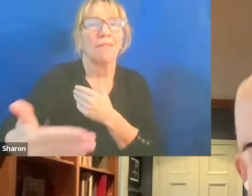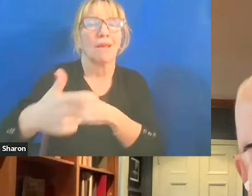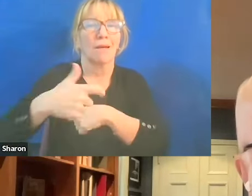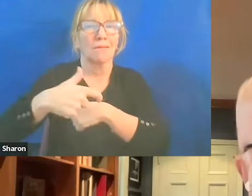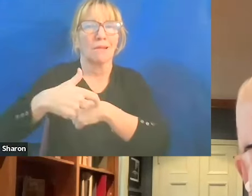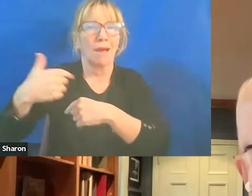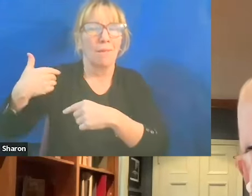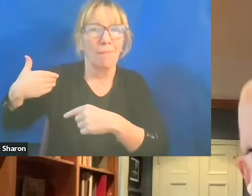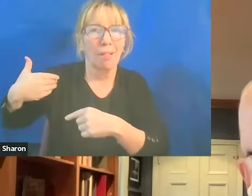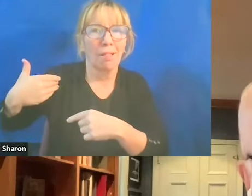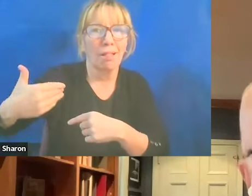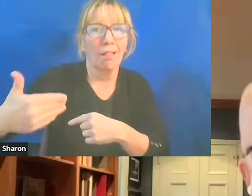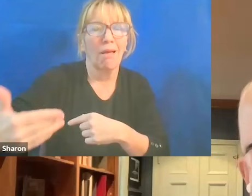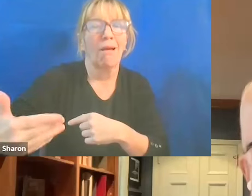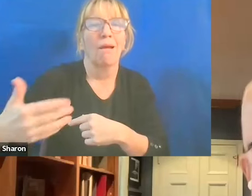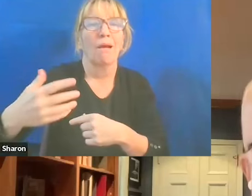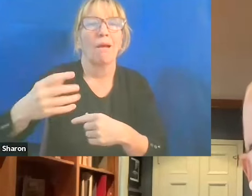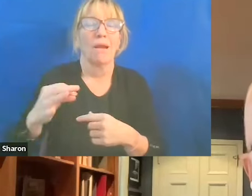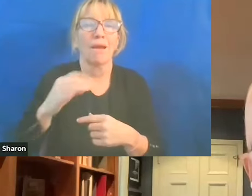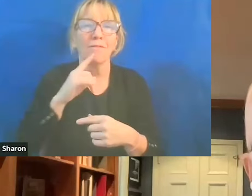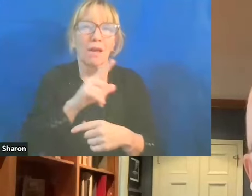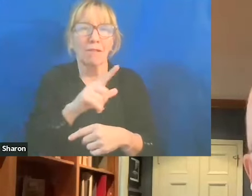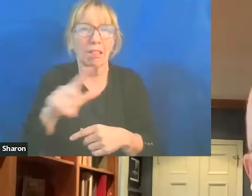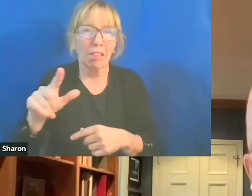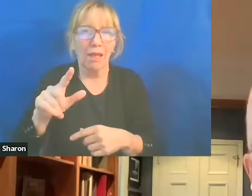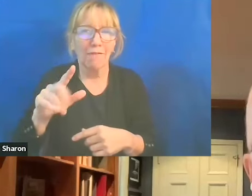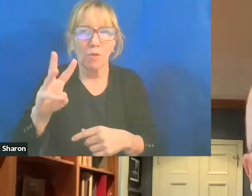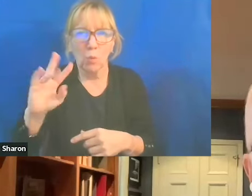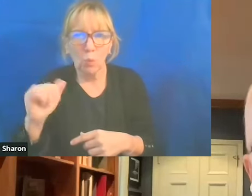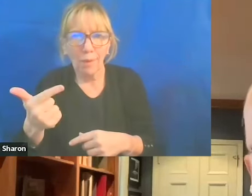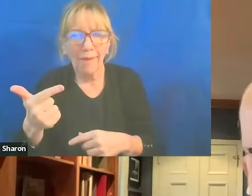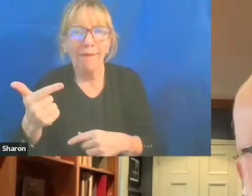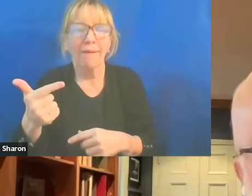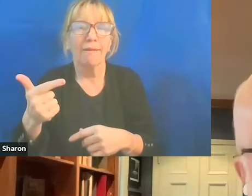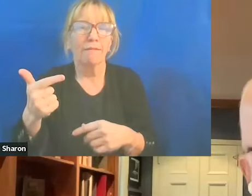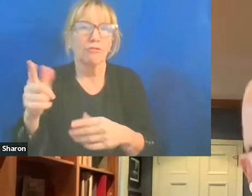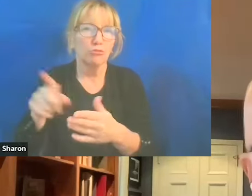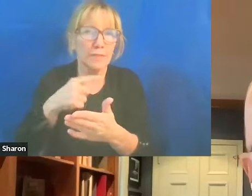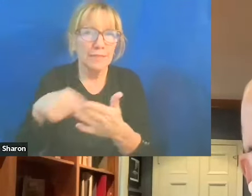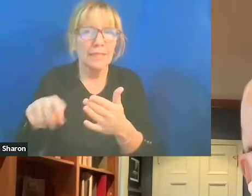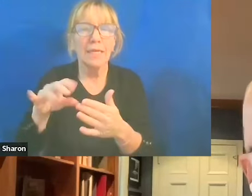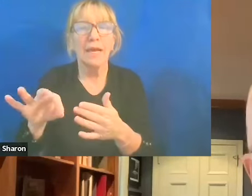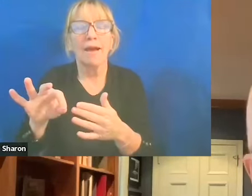you know, there's sort of been a left-wing critique of Israel, it's an interesting timeline.